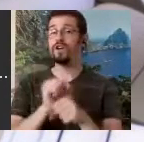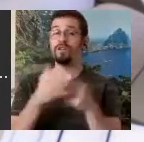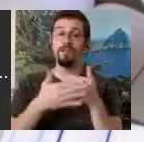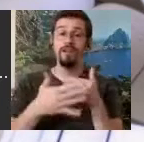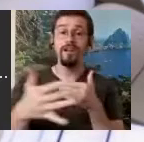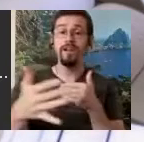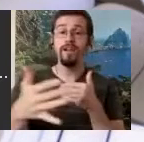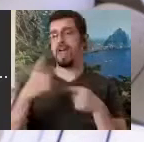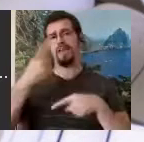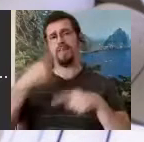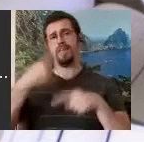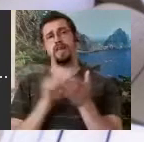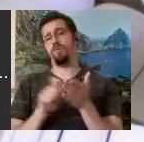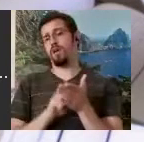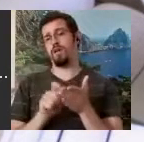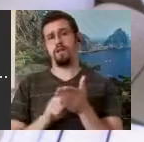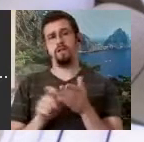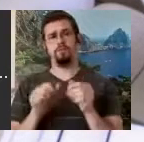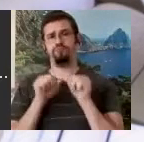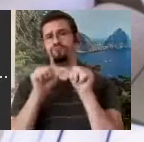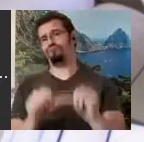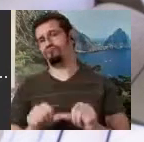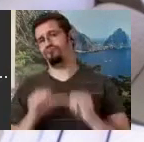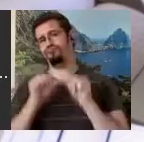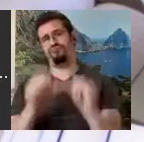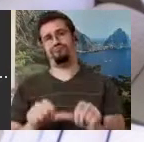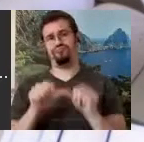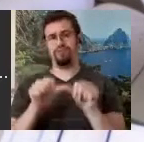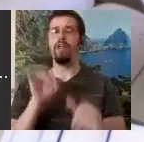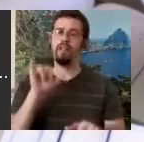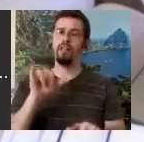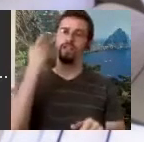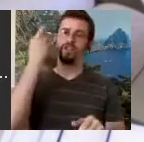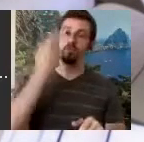my life's work which is the reason why it means so much to me to have my